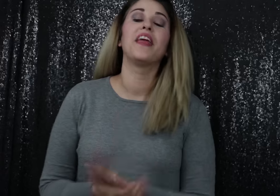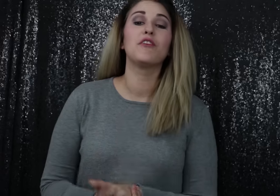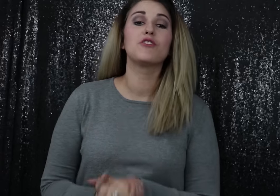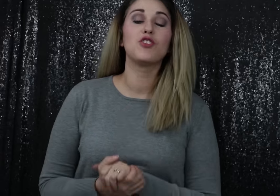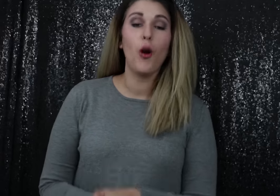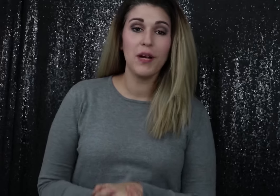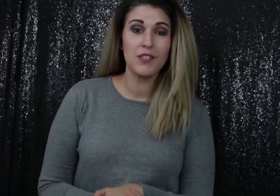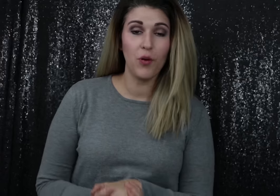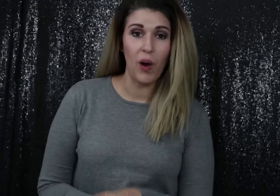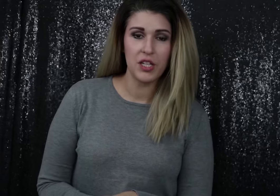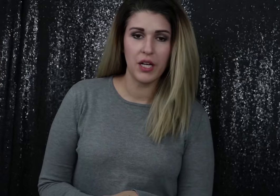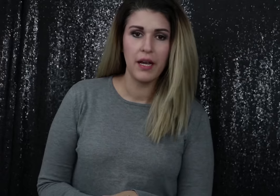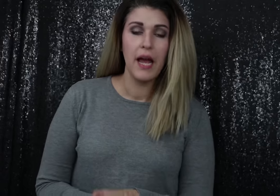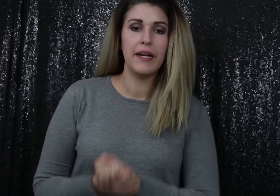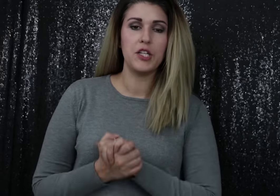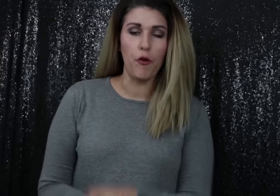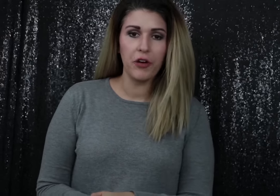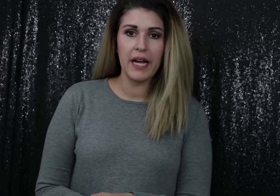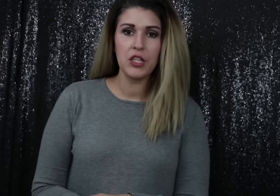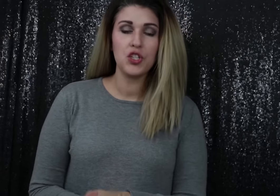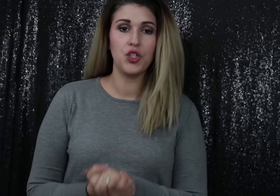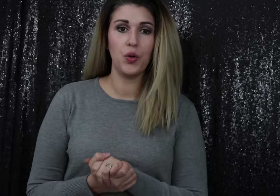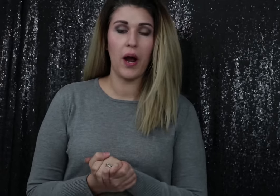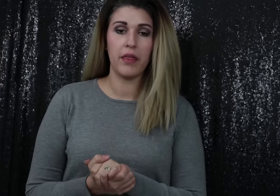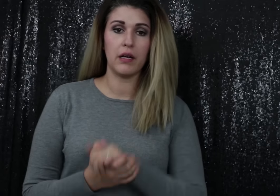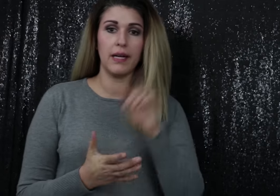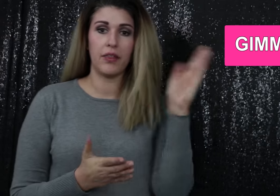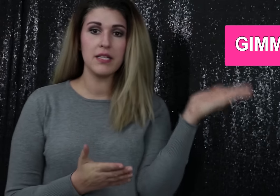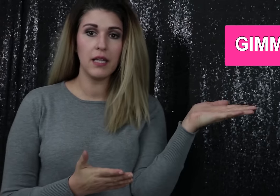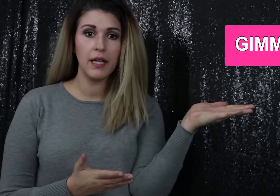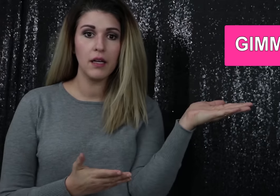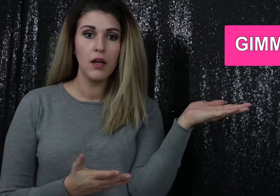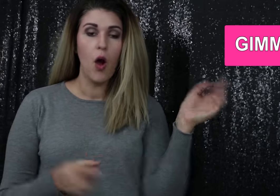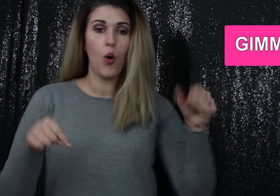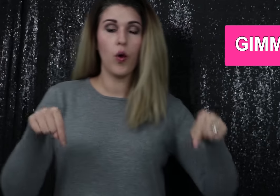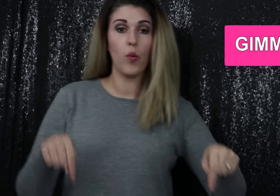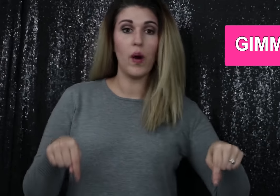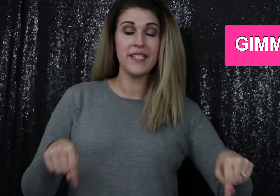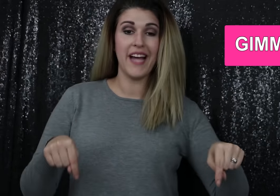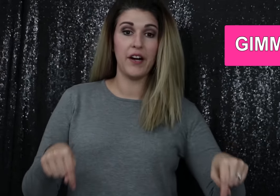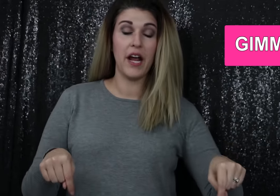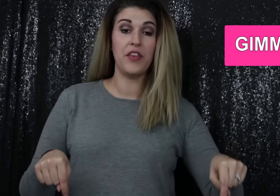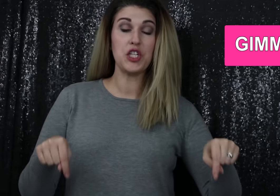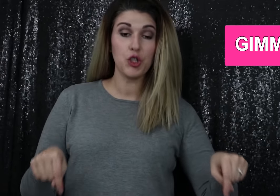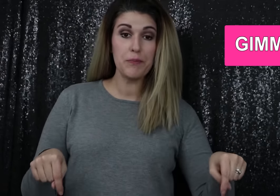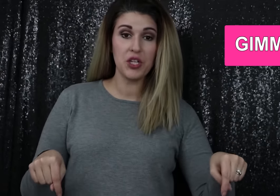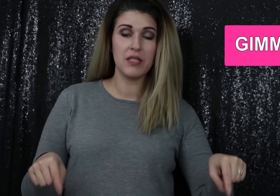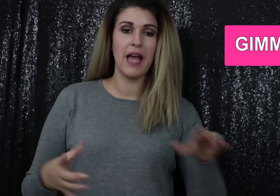Thank you so much for watching. Don't forget to either click this link or the one down in the description to